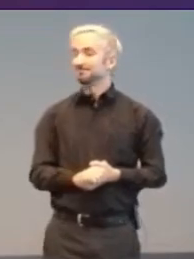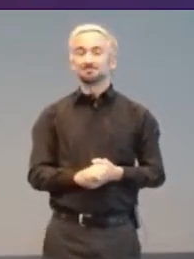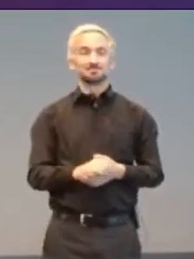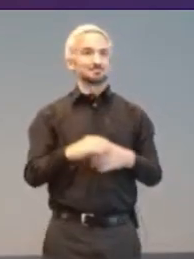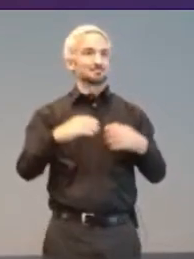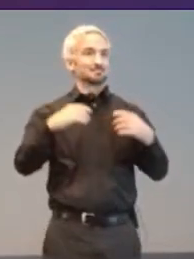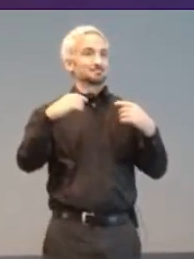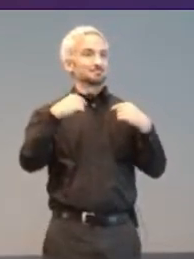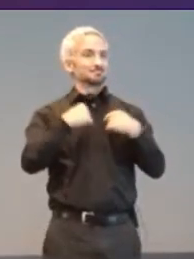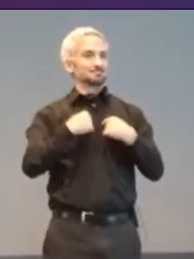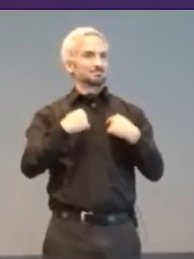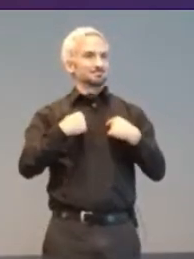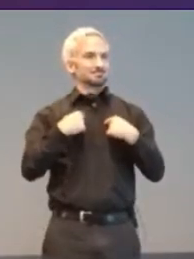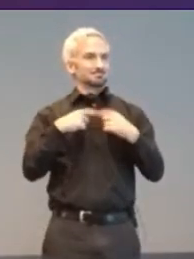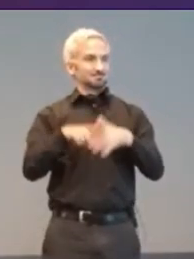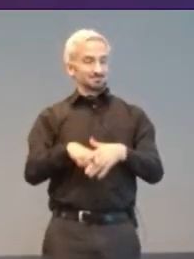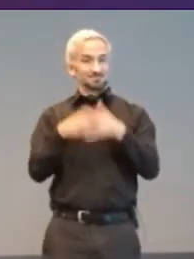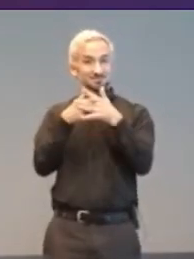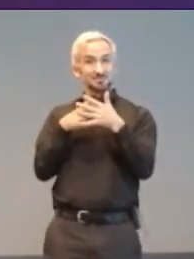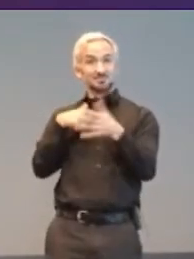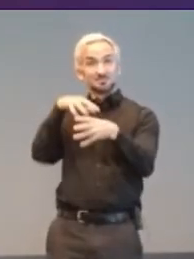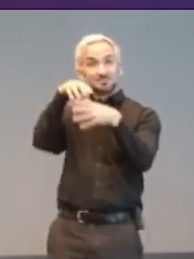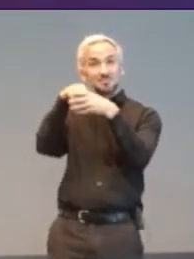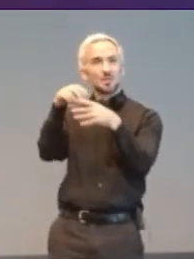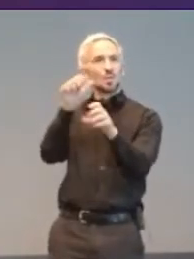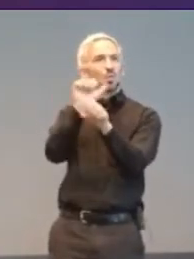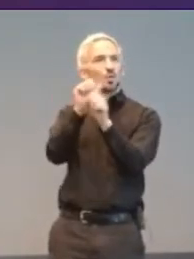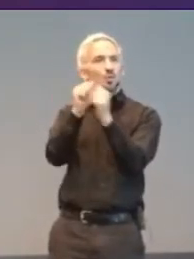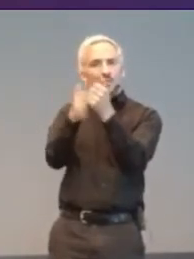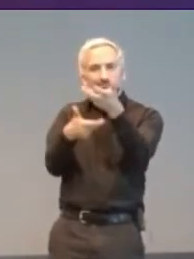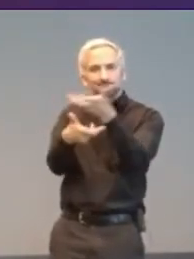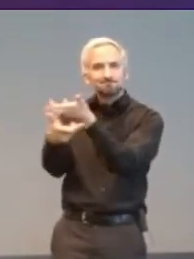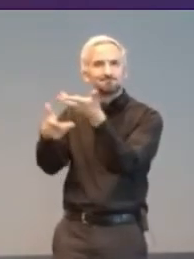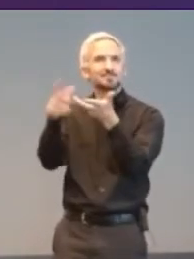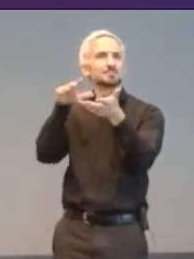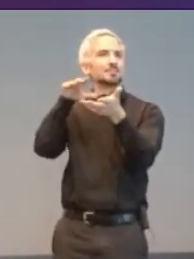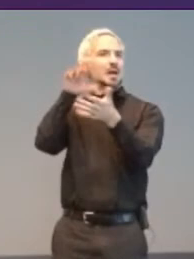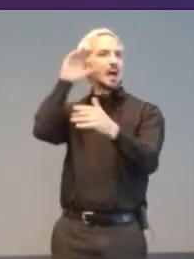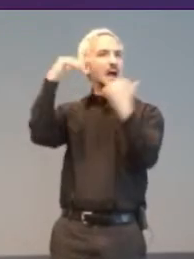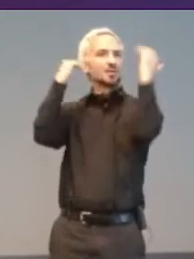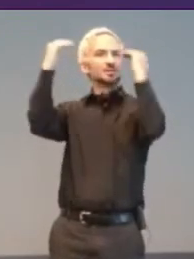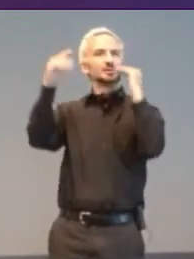termed as having PMLD (Profound and Multiple Learning Disability).